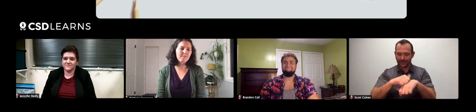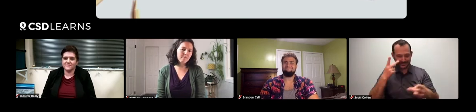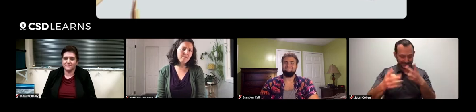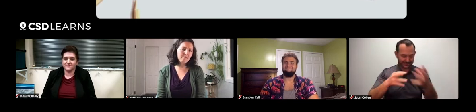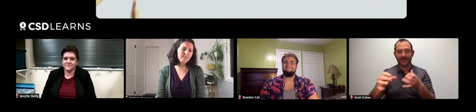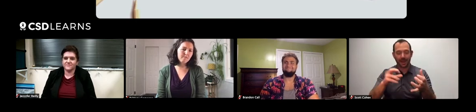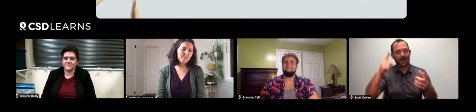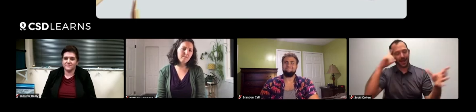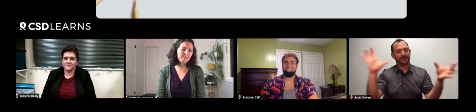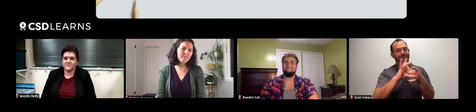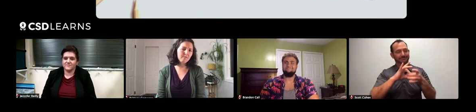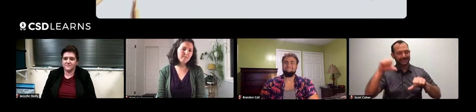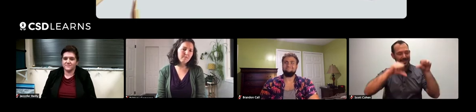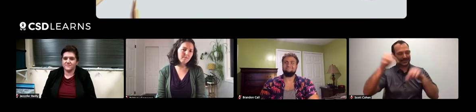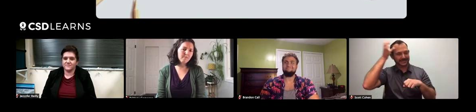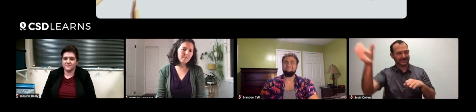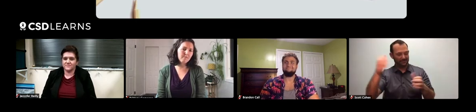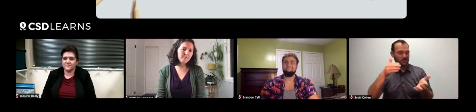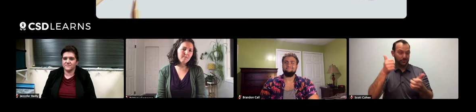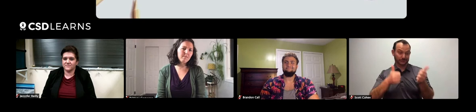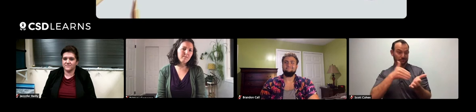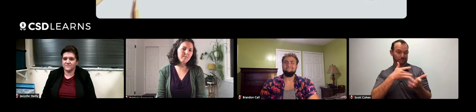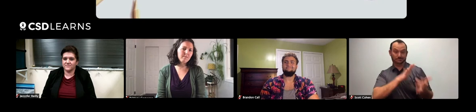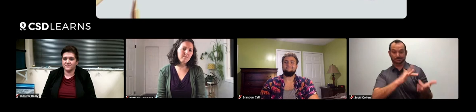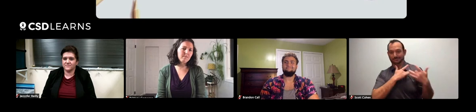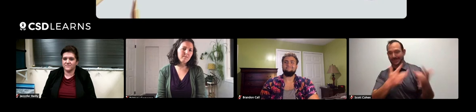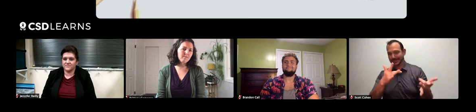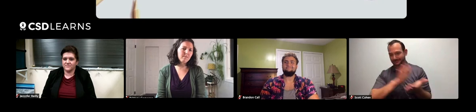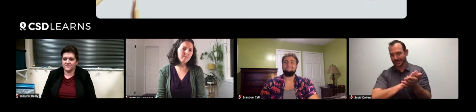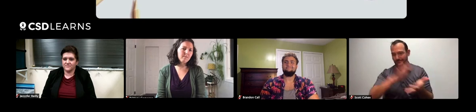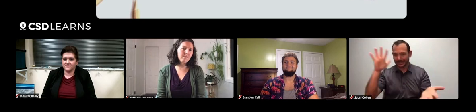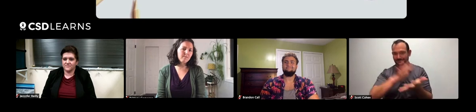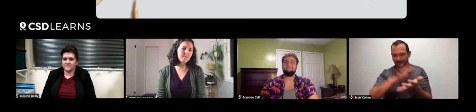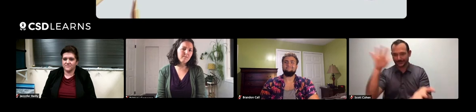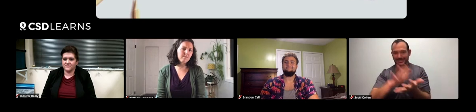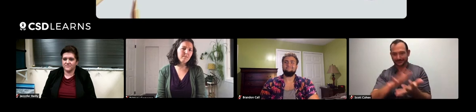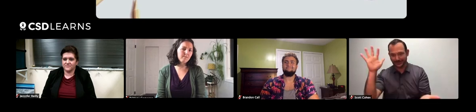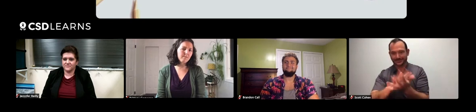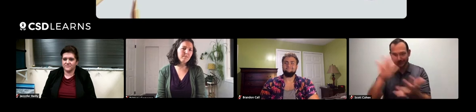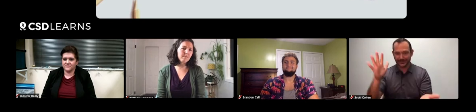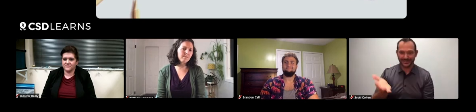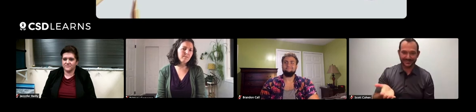So when you make it concrete, taking a science concept and make it concrete because most science concepts are abstract,